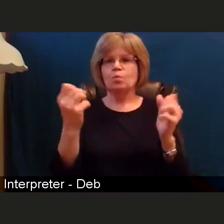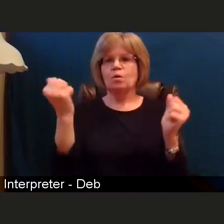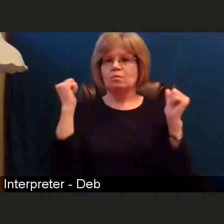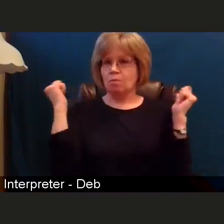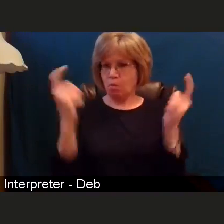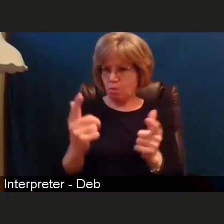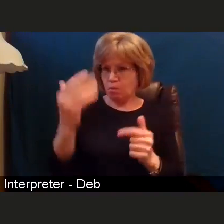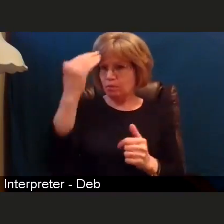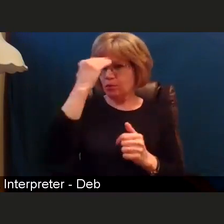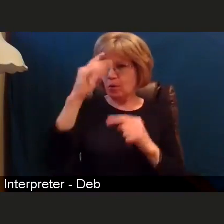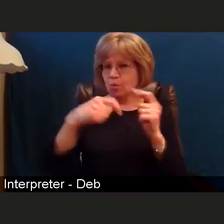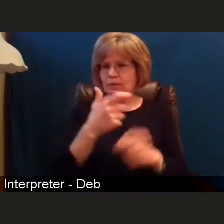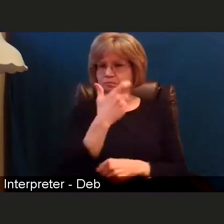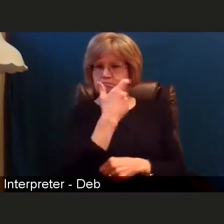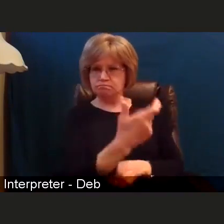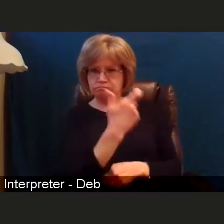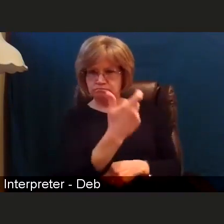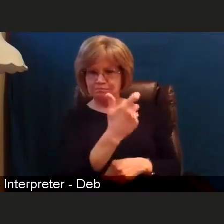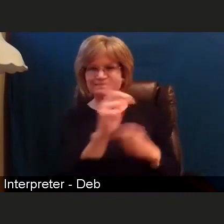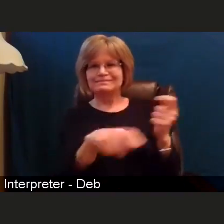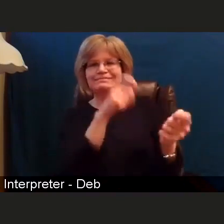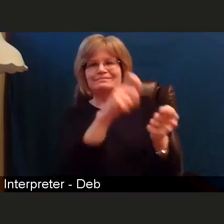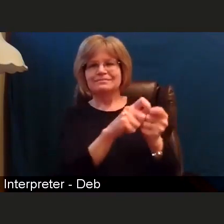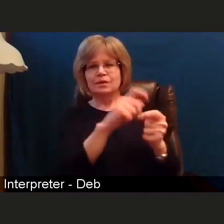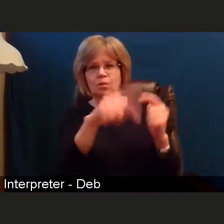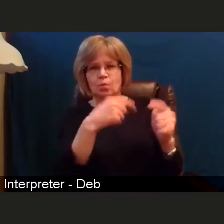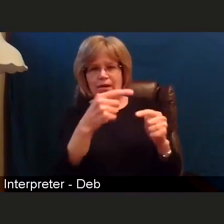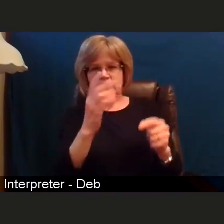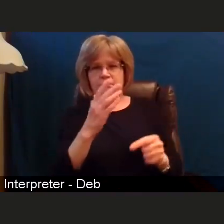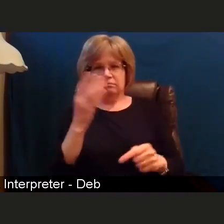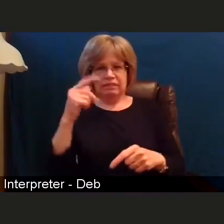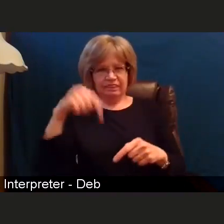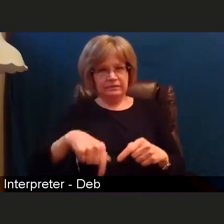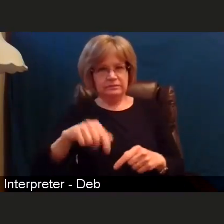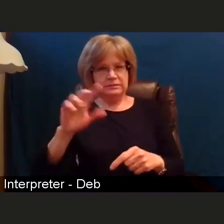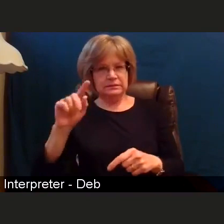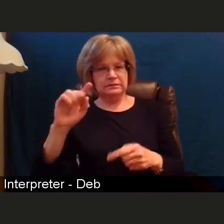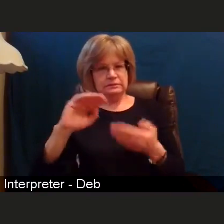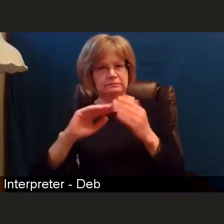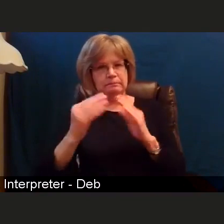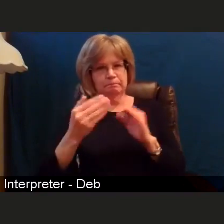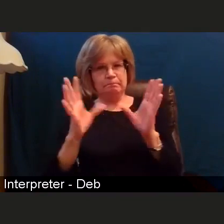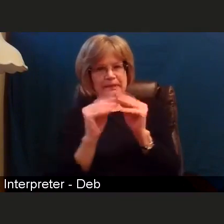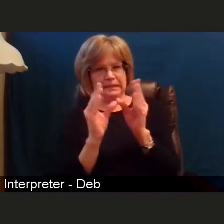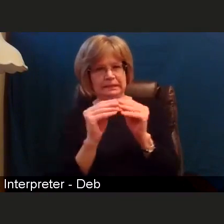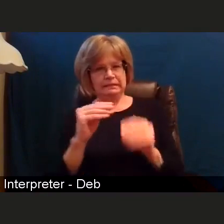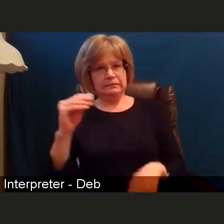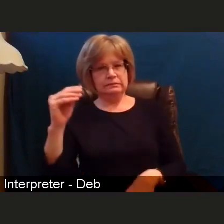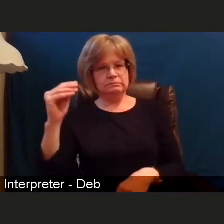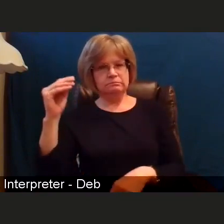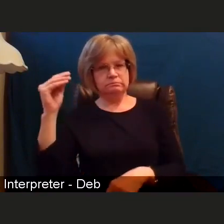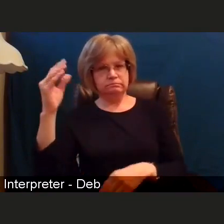exactly when this town hall was presented and recorded. Why do I do this?